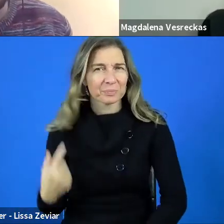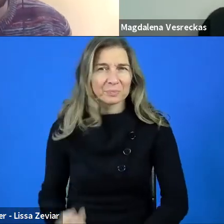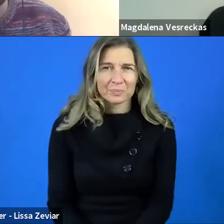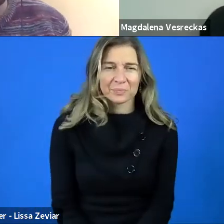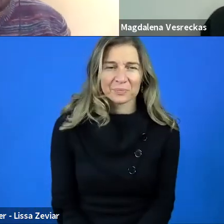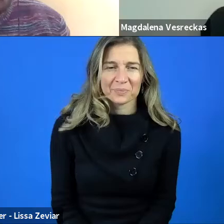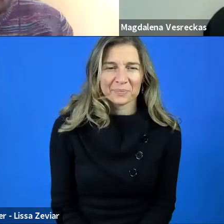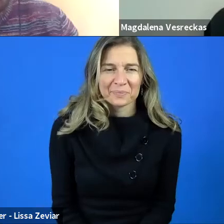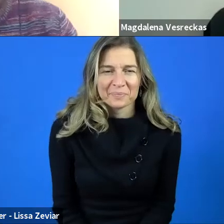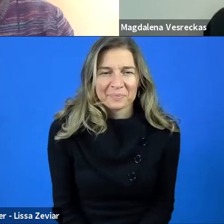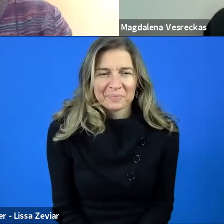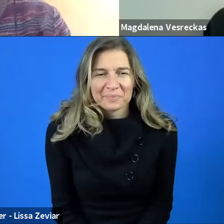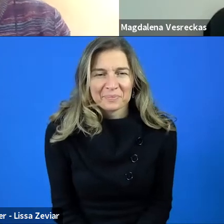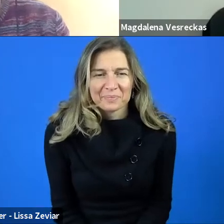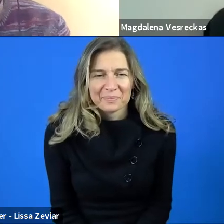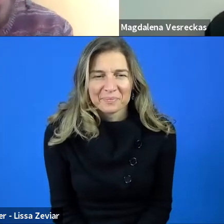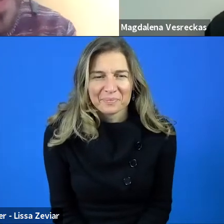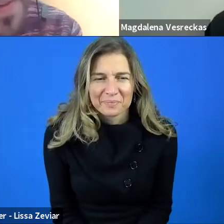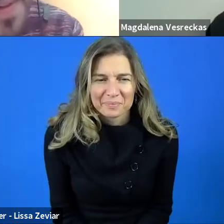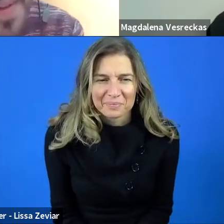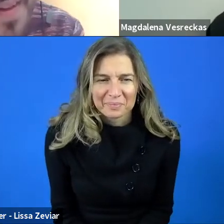It logged me out from the server.